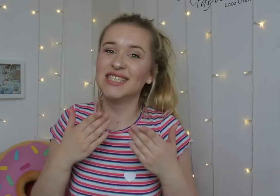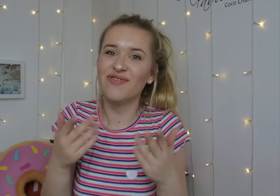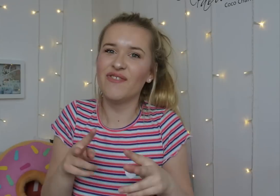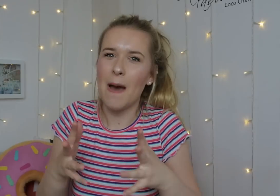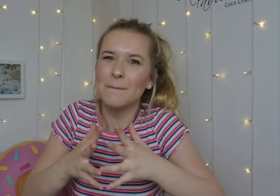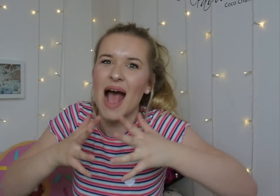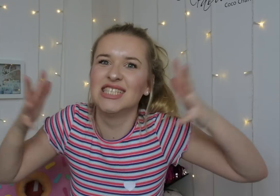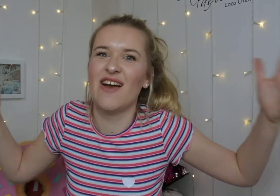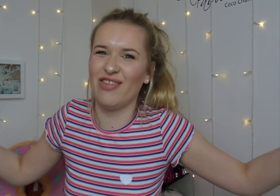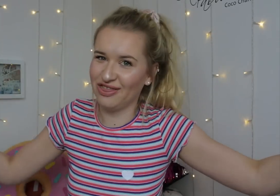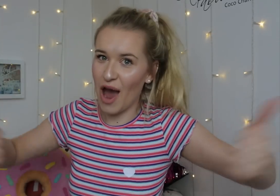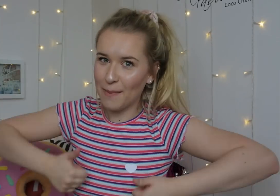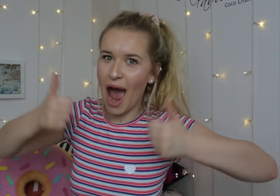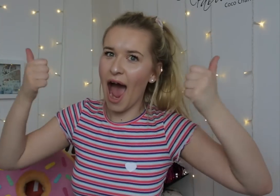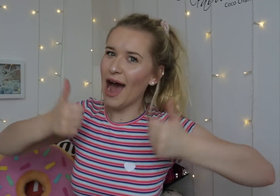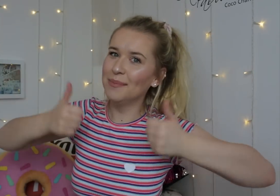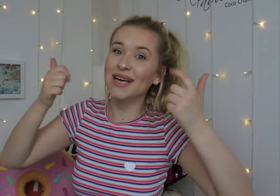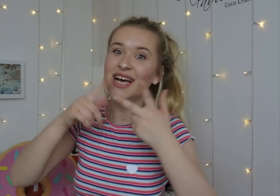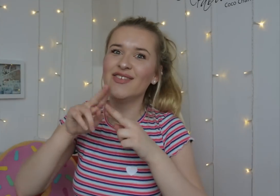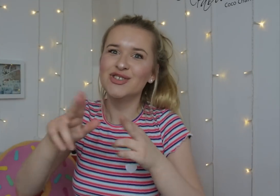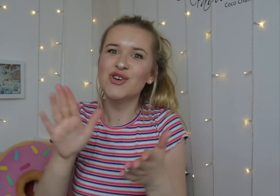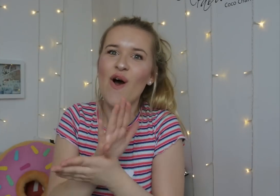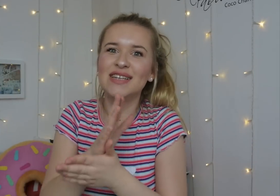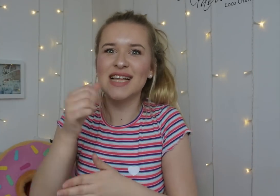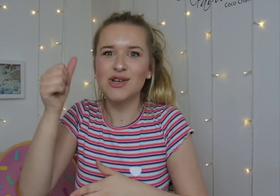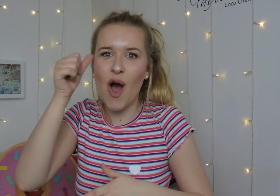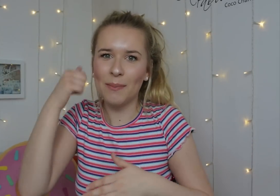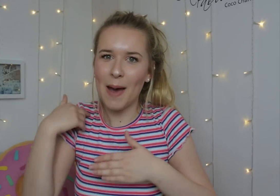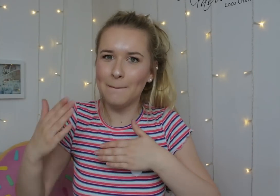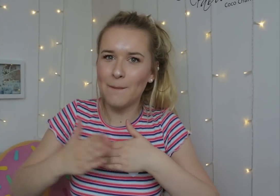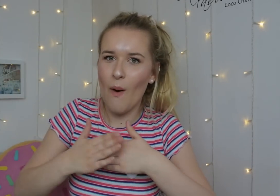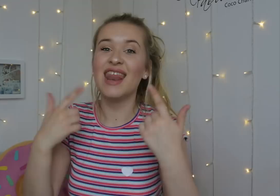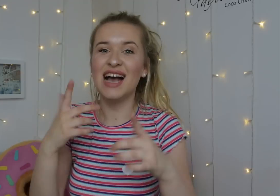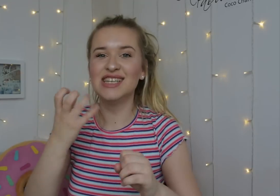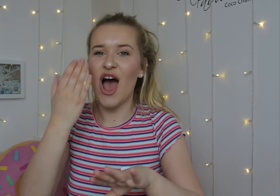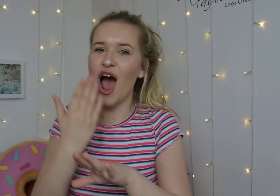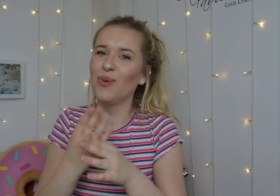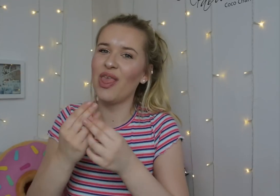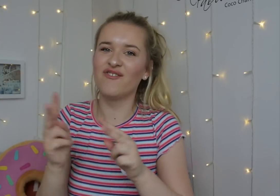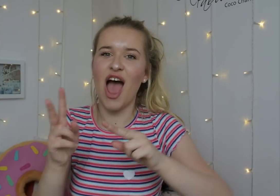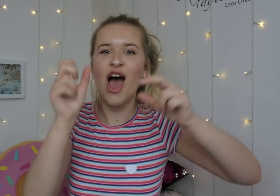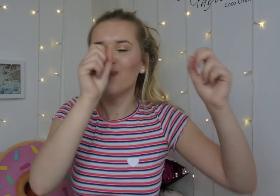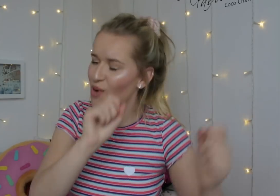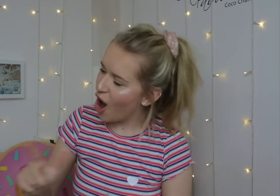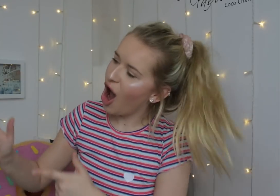Give this video a massive thumbs up if you enjoy getting know me more. Let's get on with the video!